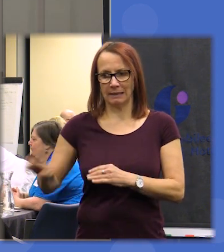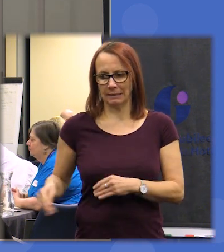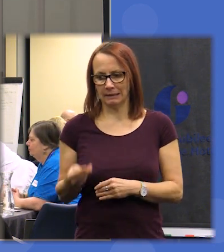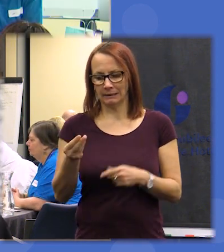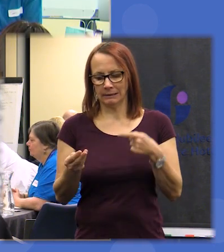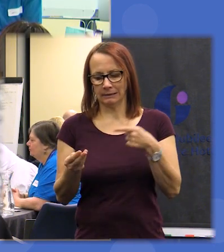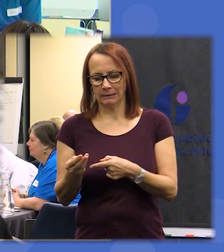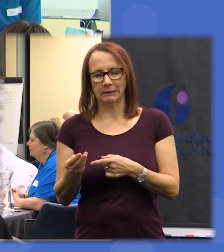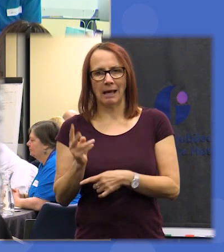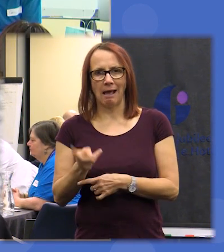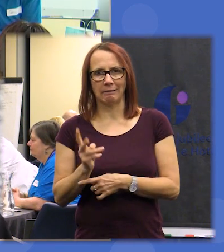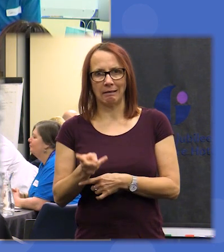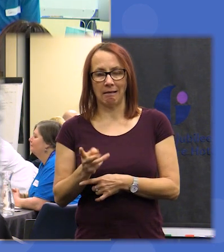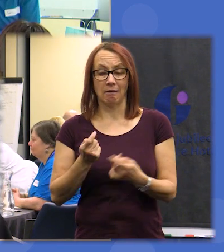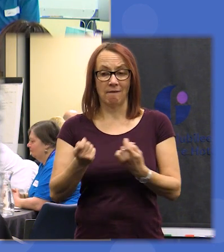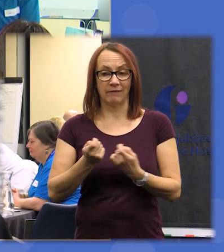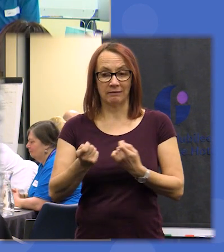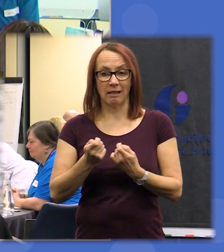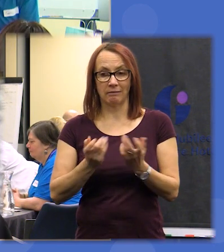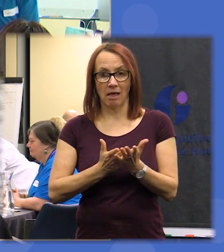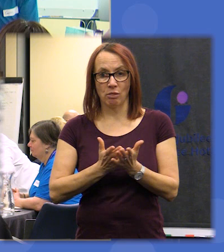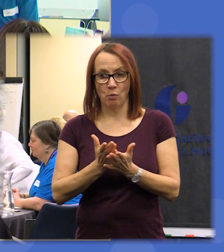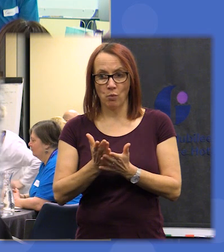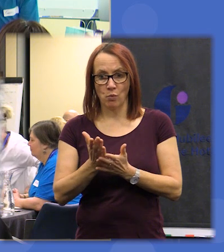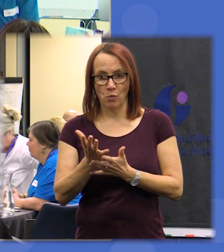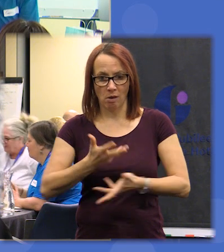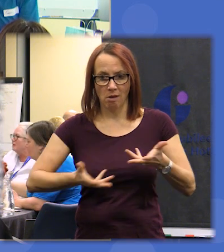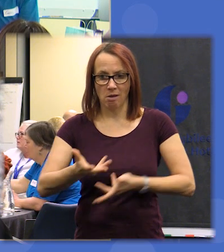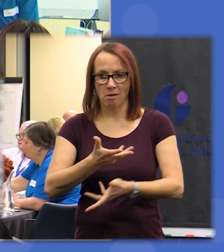the process now and by the end of this process you should have sorted all of